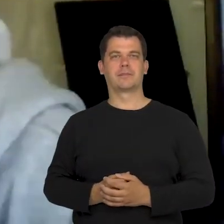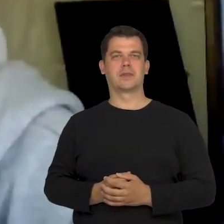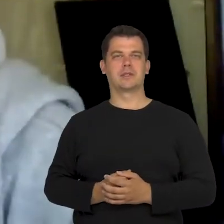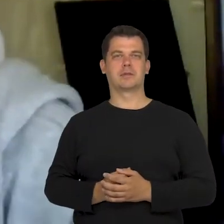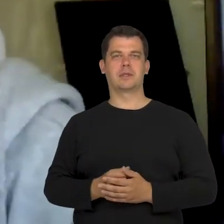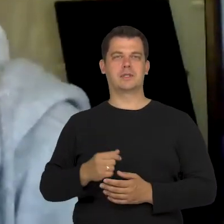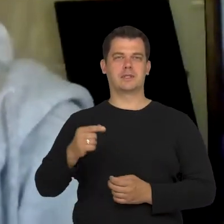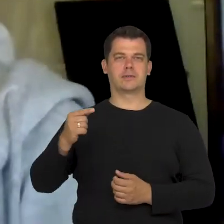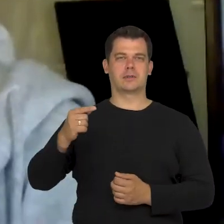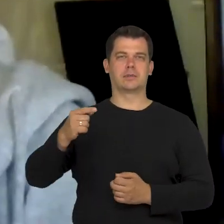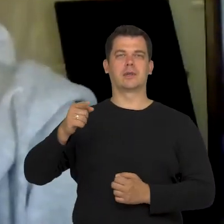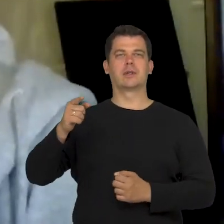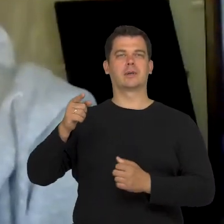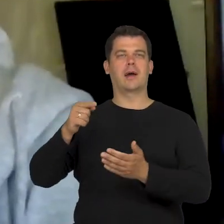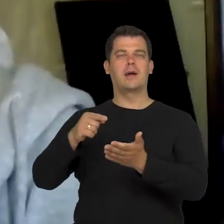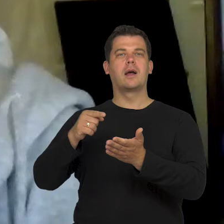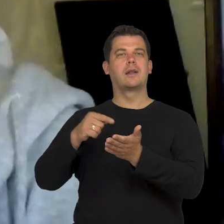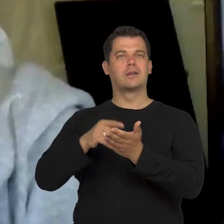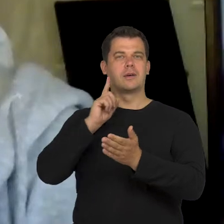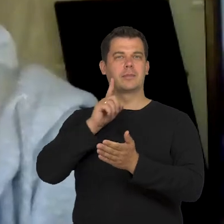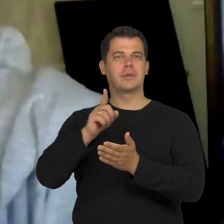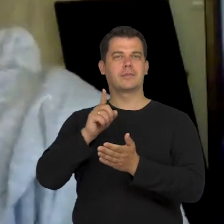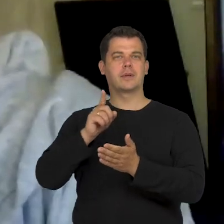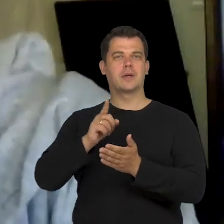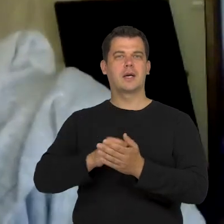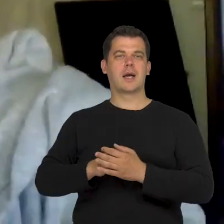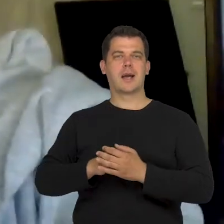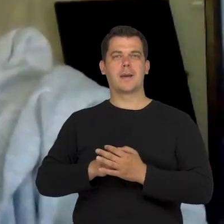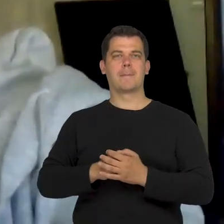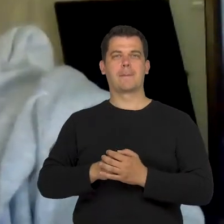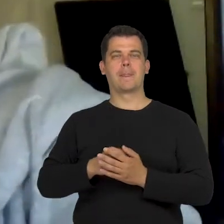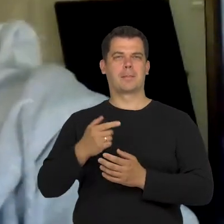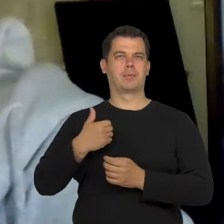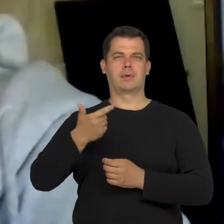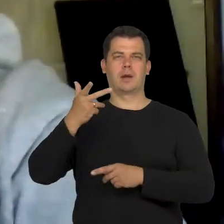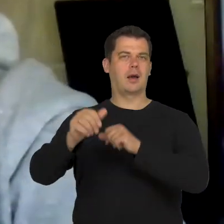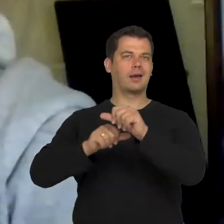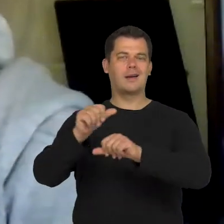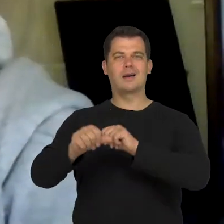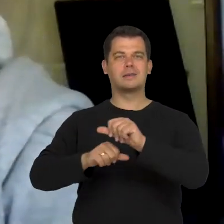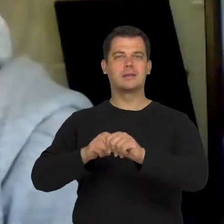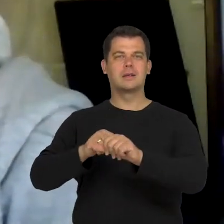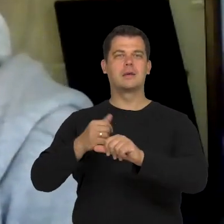But I've been working with Marta Grudnicka for a few years